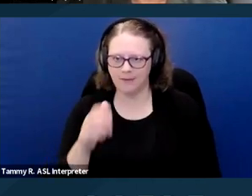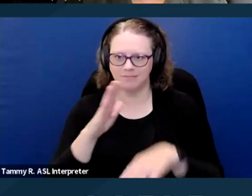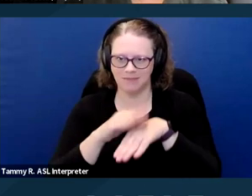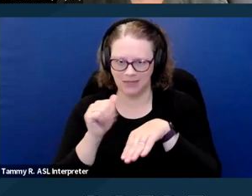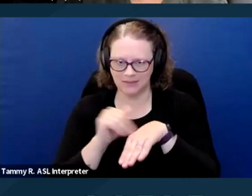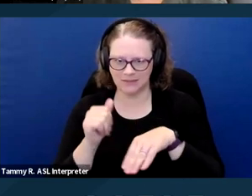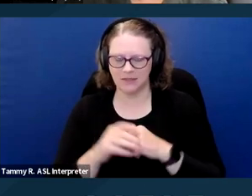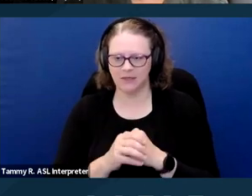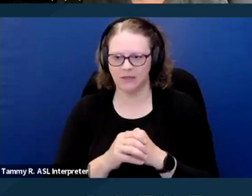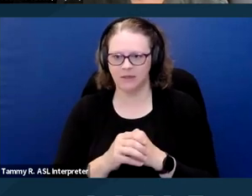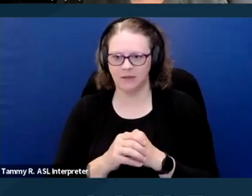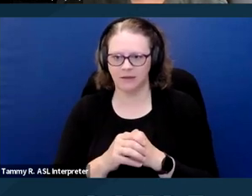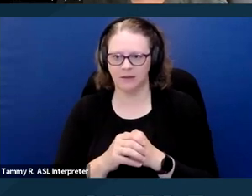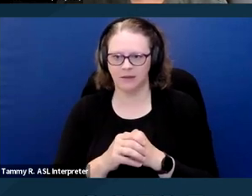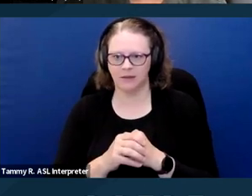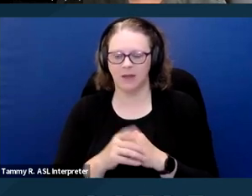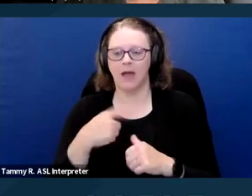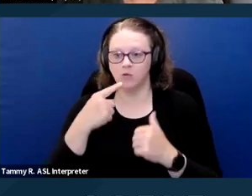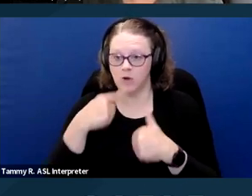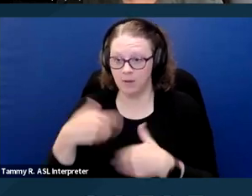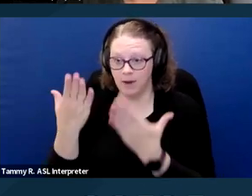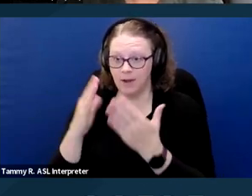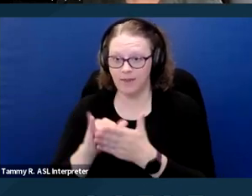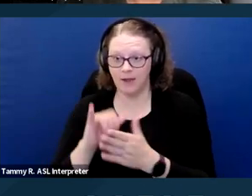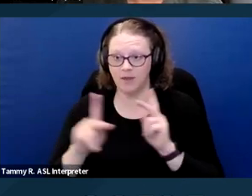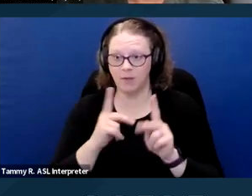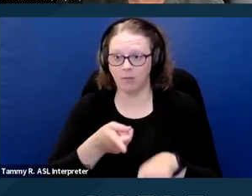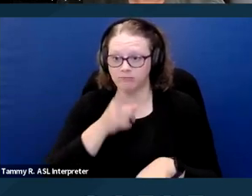So I would recommend that people not answer that question